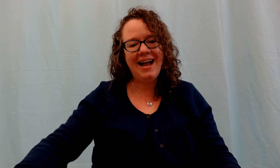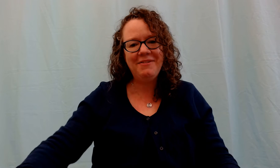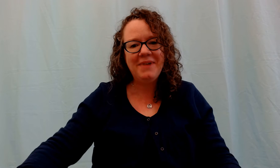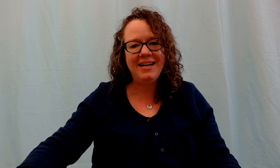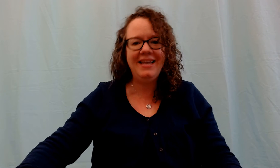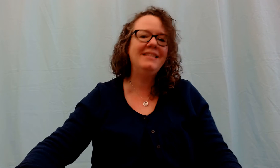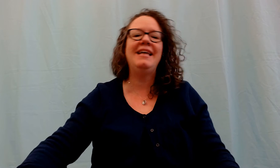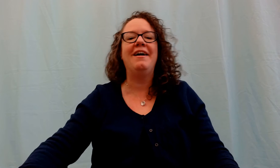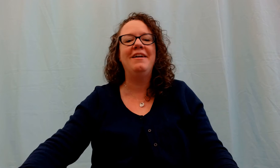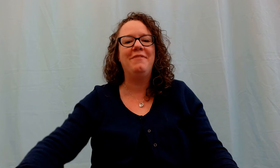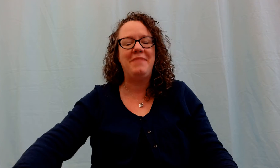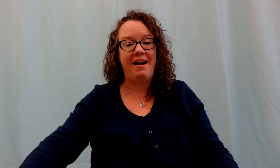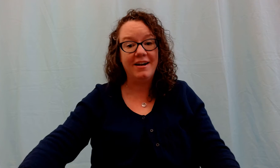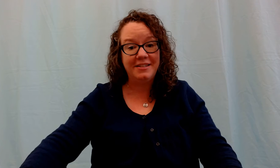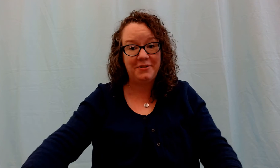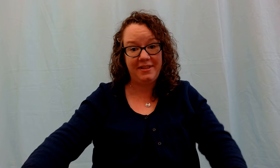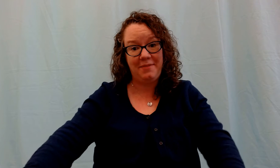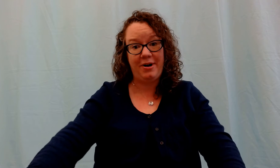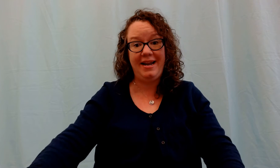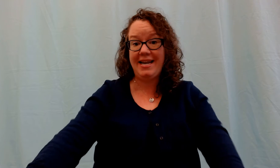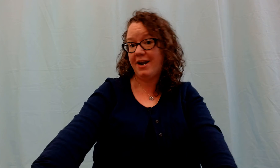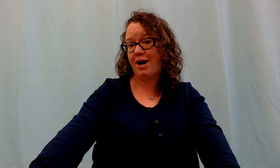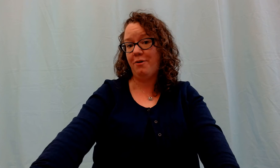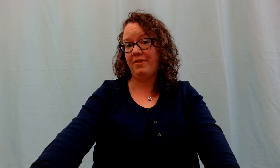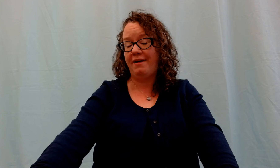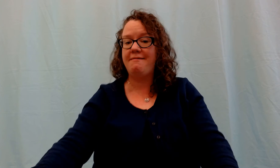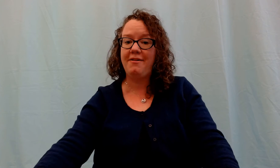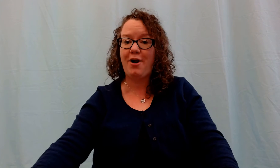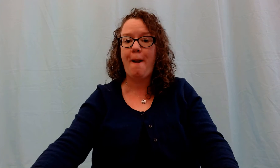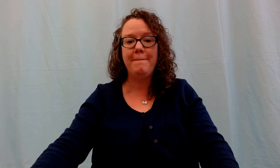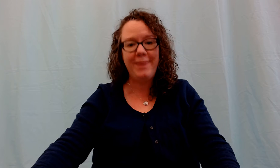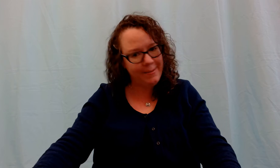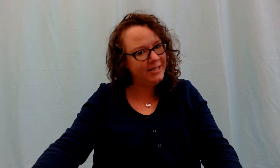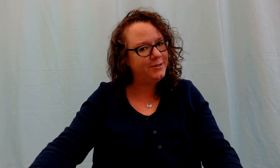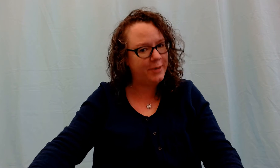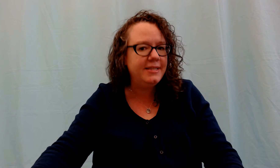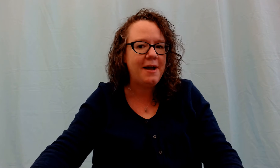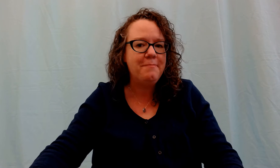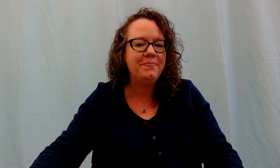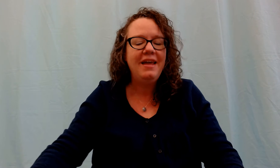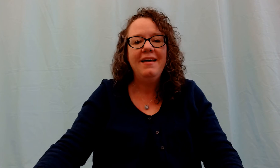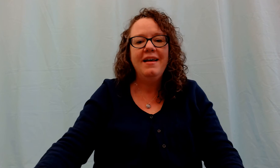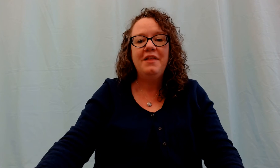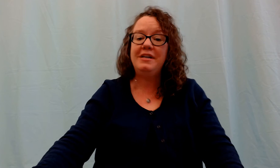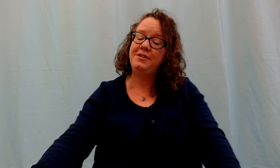Hi everyone! It's Erin from the Herrick District Library here with another baby storytime. This